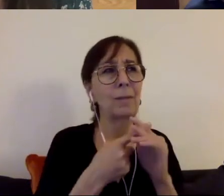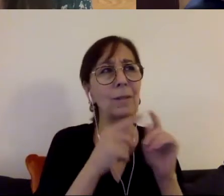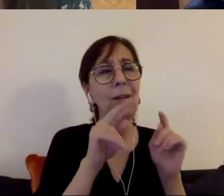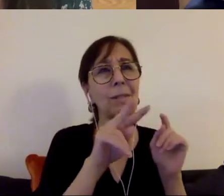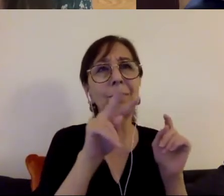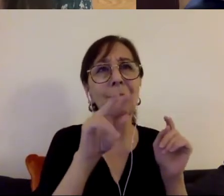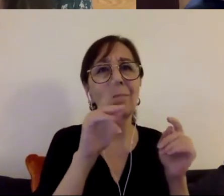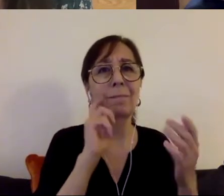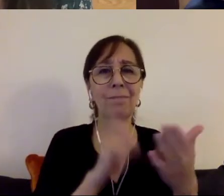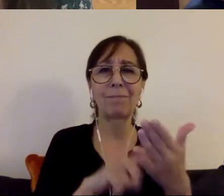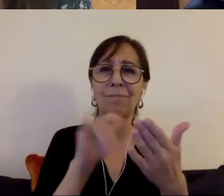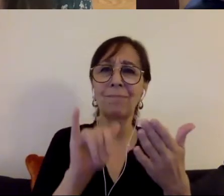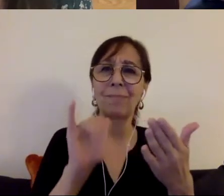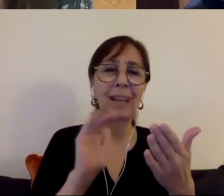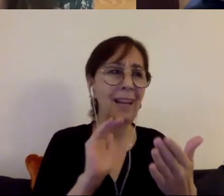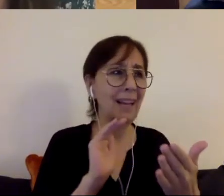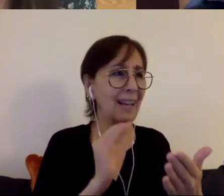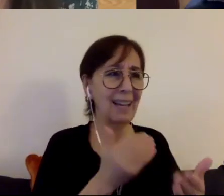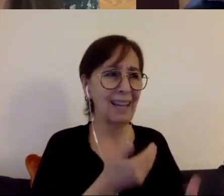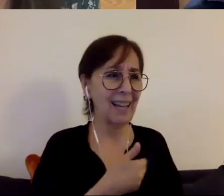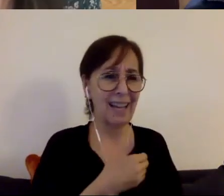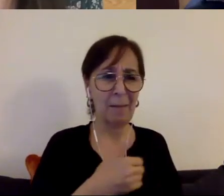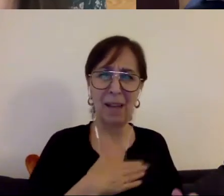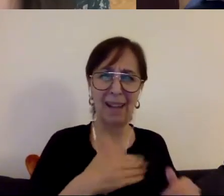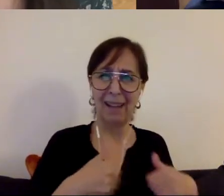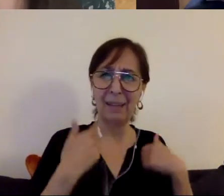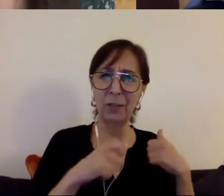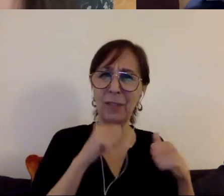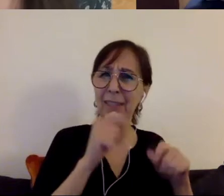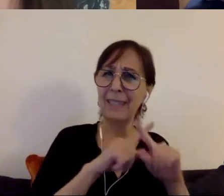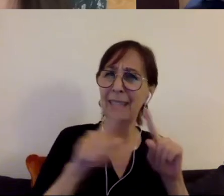lives should not be different than someone else who doesn't have a